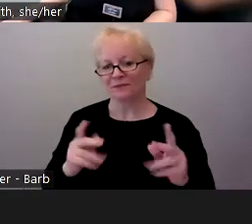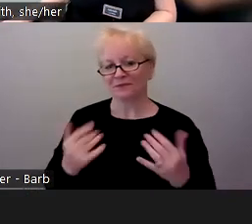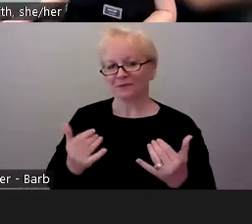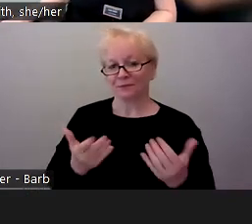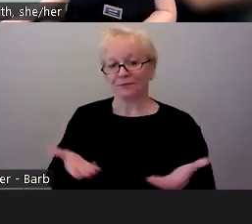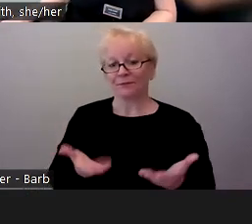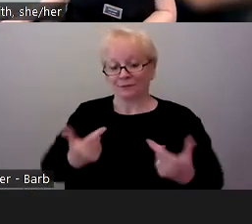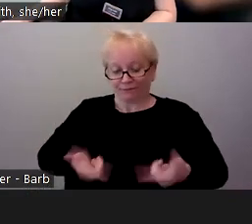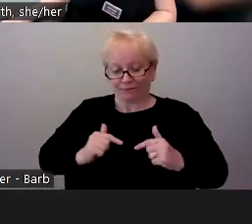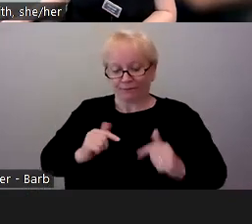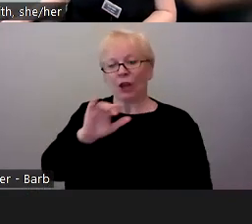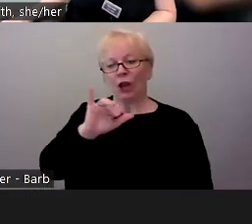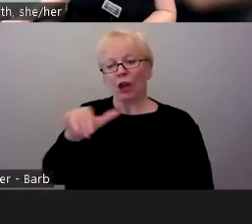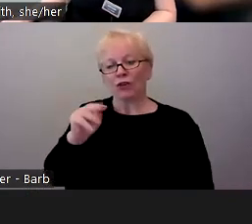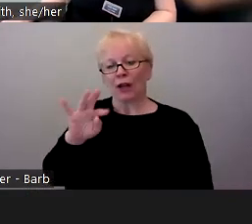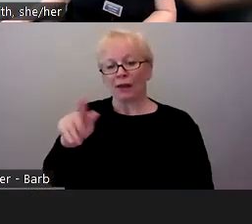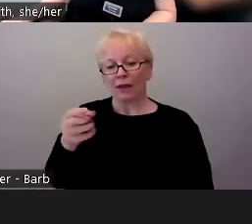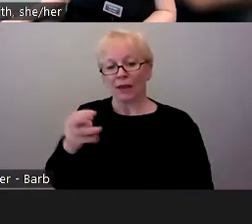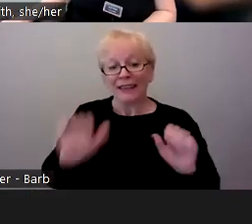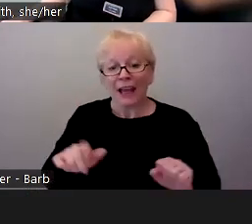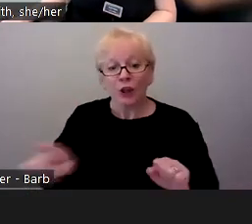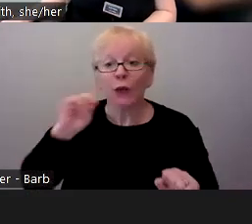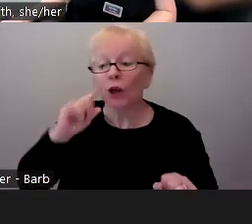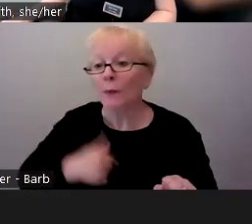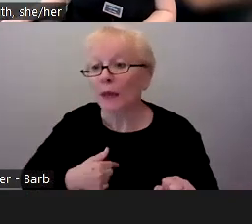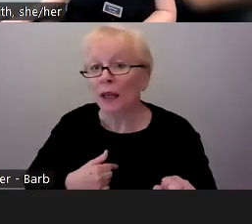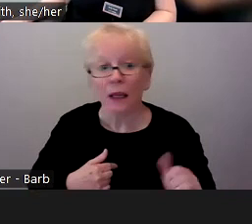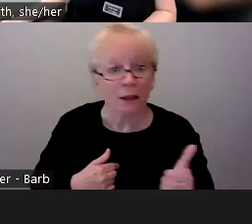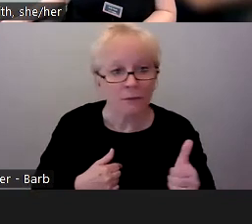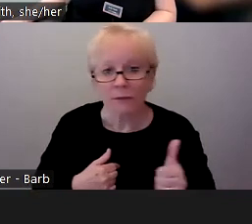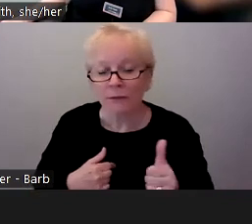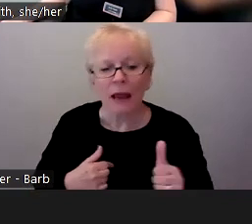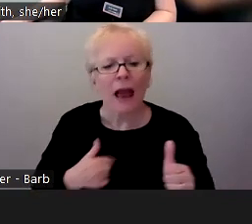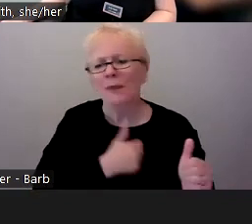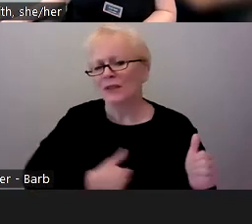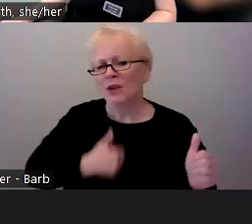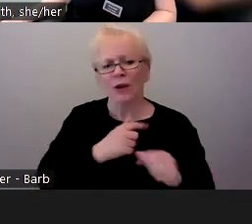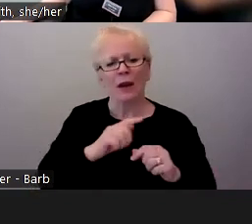Can you hear me? Good. I'm sorry about my internet. It's a little bad.